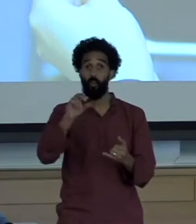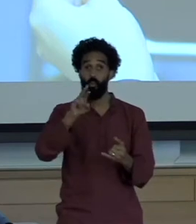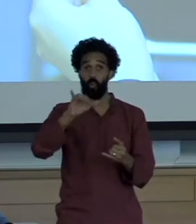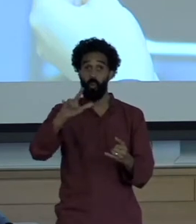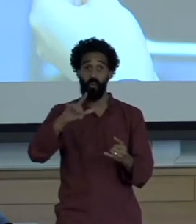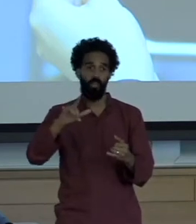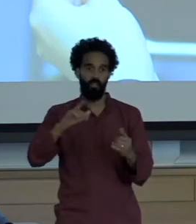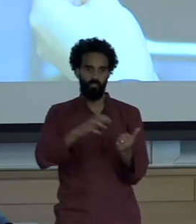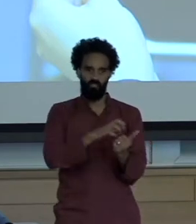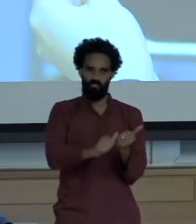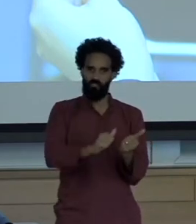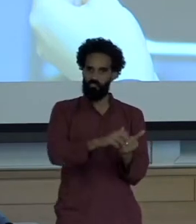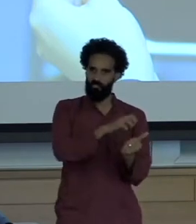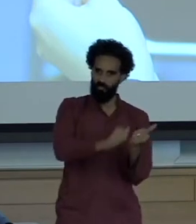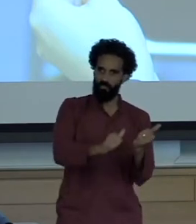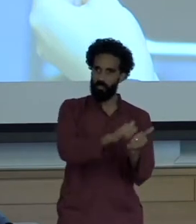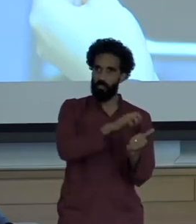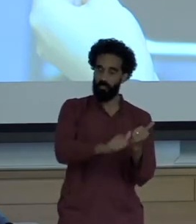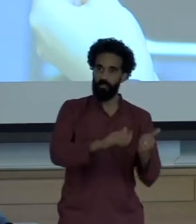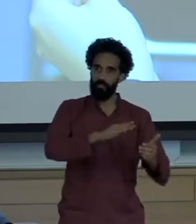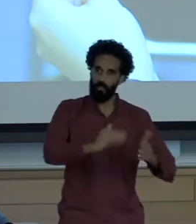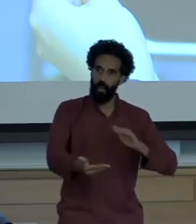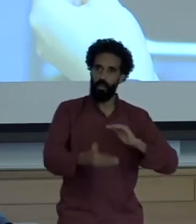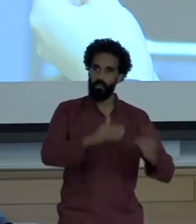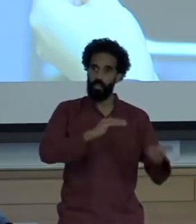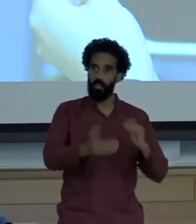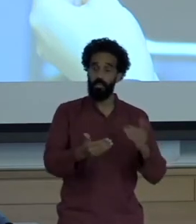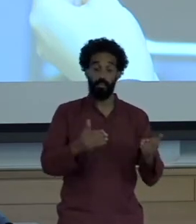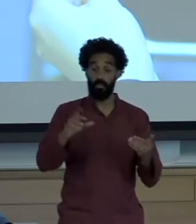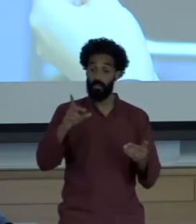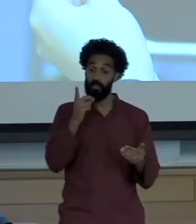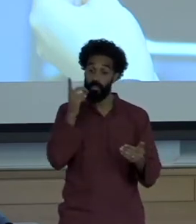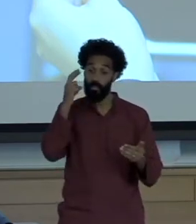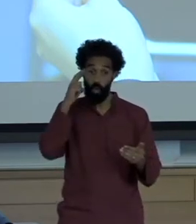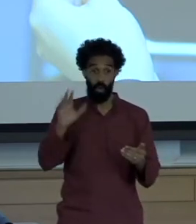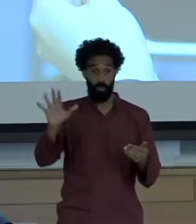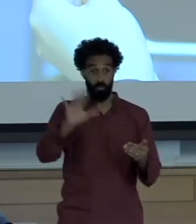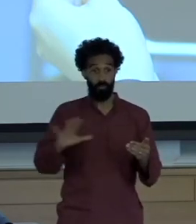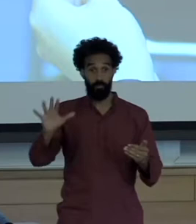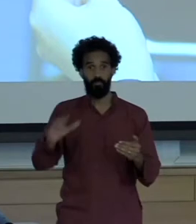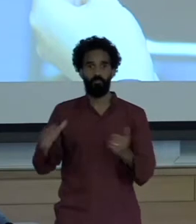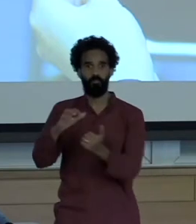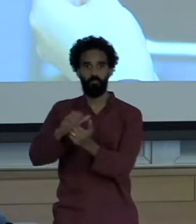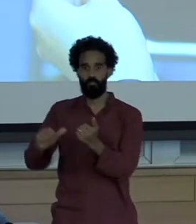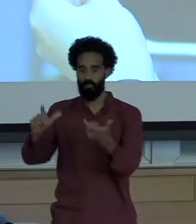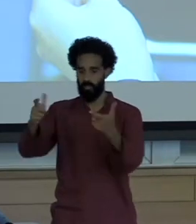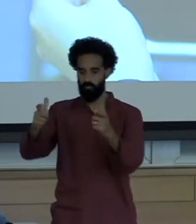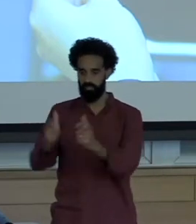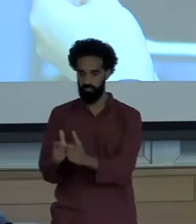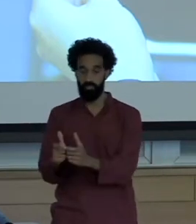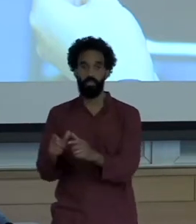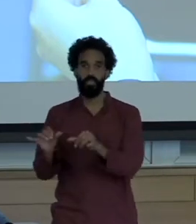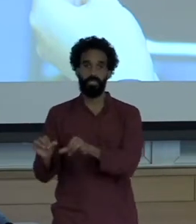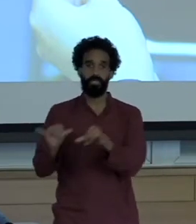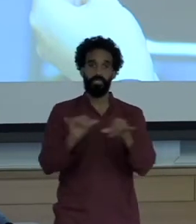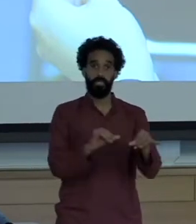Massive die-offs off the coast of the Dominican Republic are imperiling not only the fisheries and the entire ecosystems